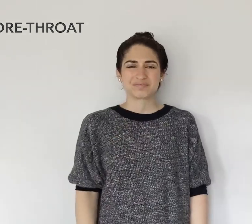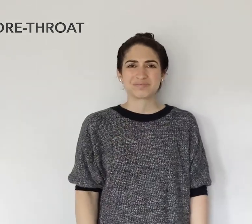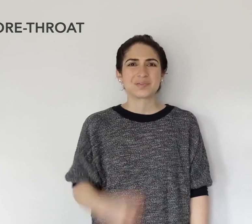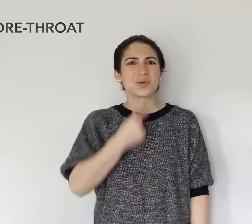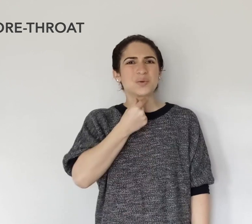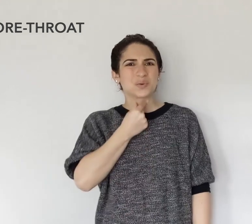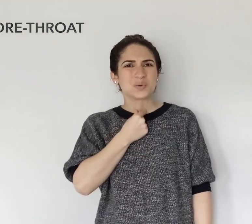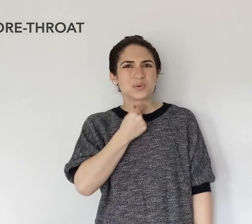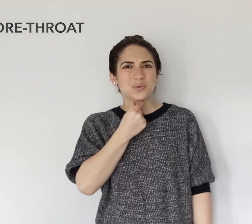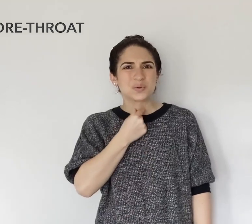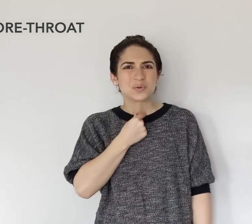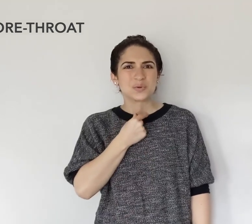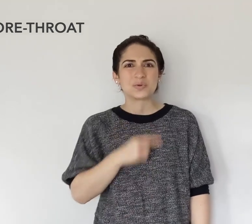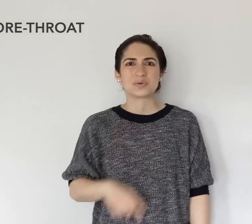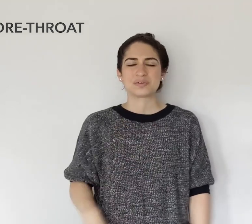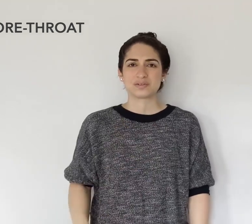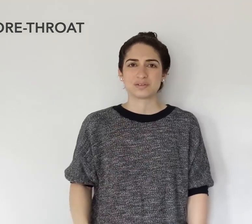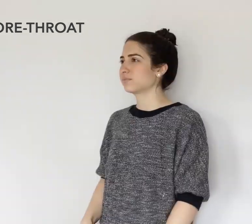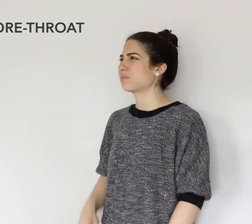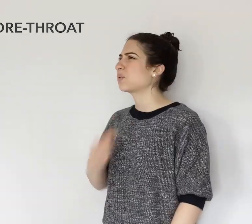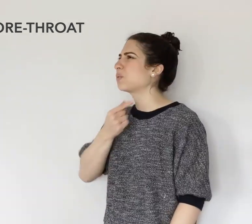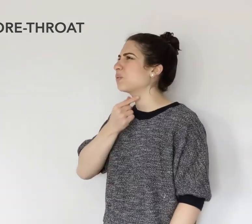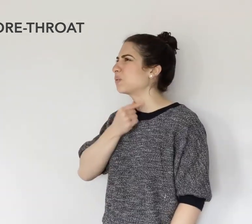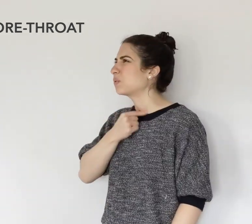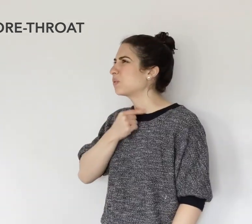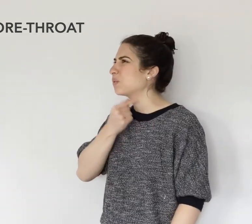"sore throat" (one sign)